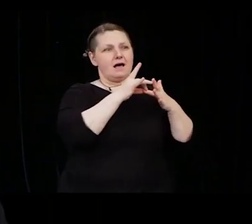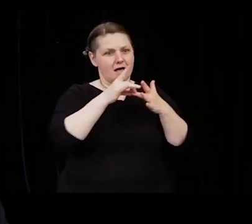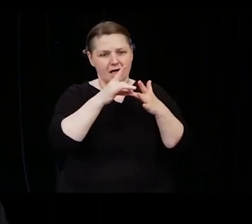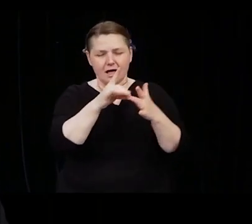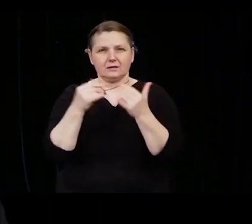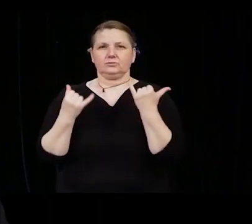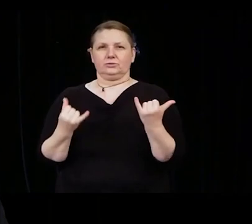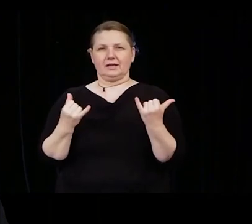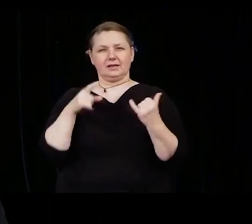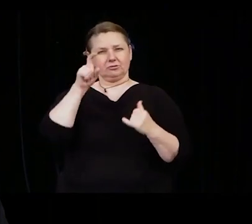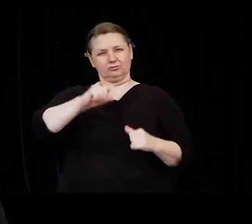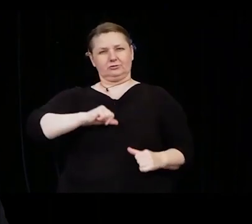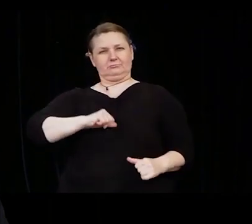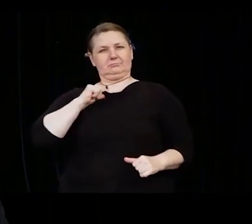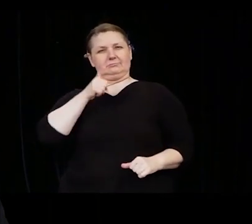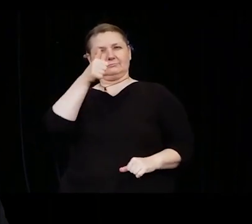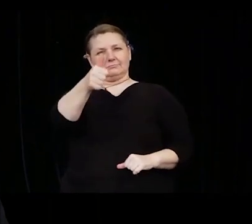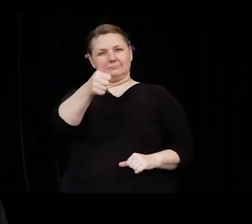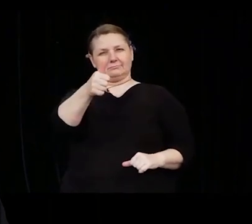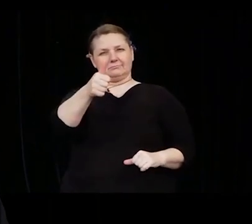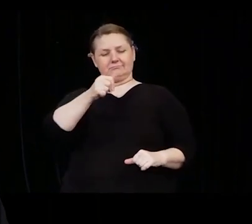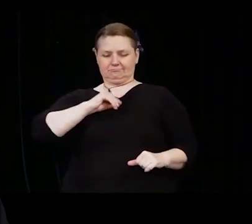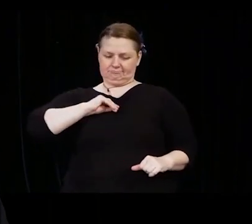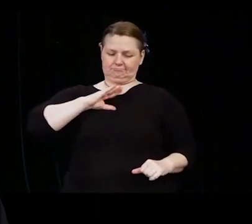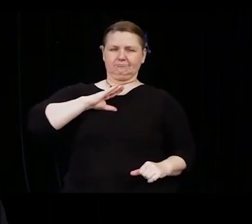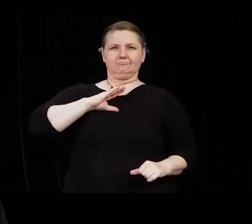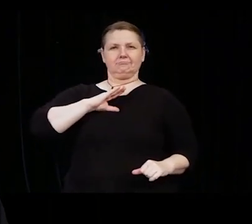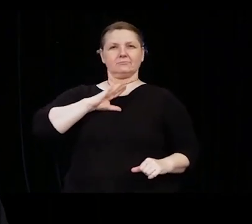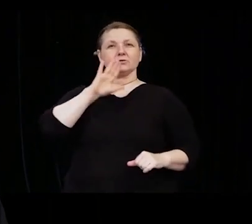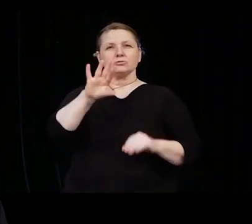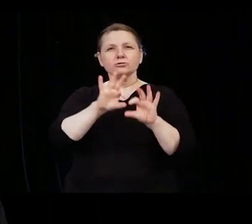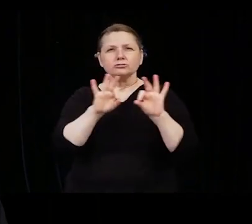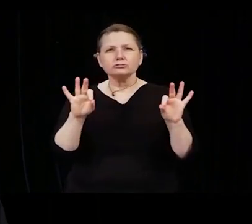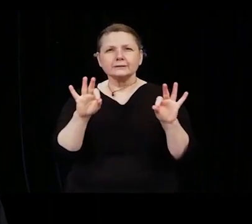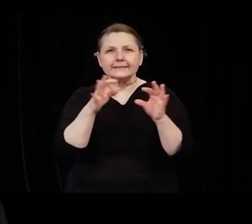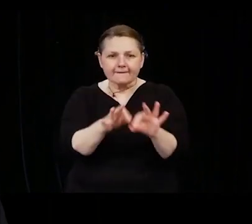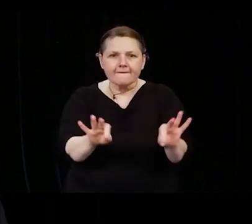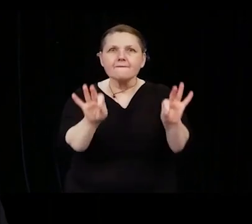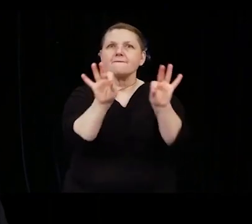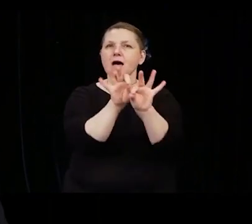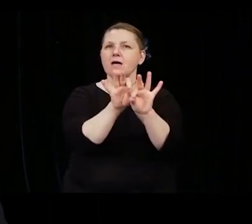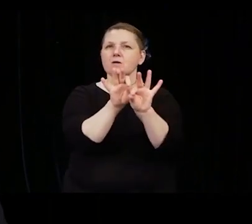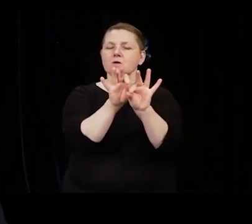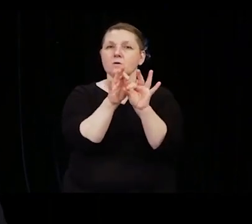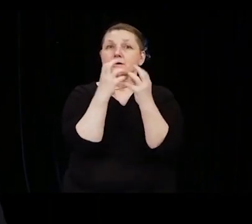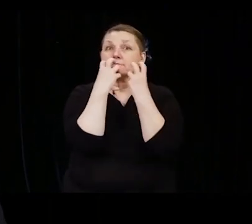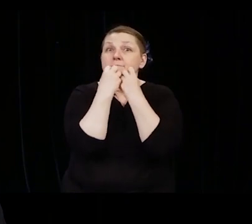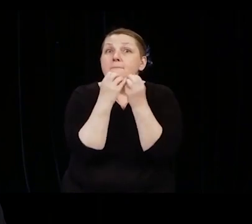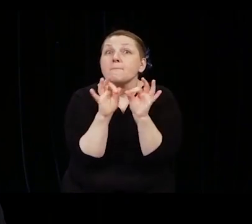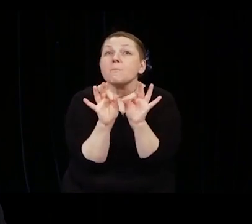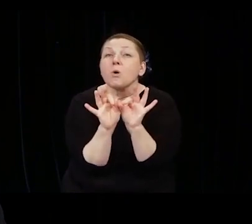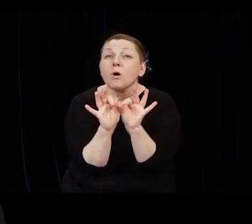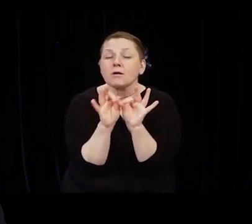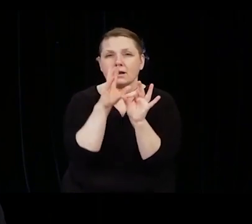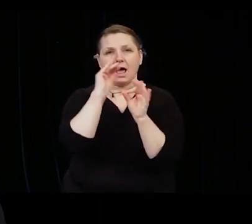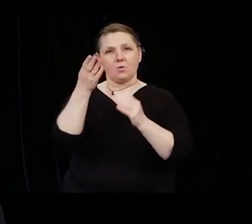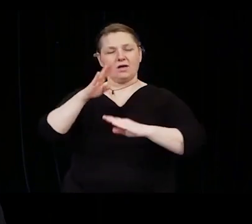that your degree is valuable, vital and will serve you well. You are graduating during a time that history books